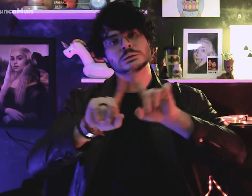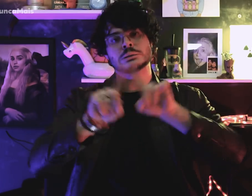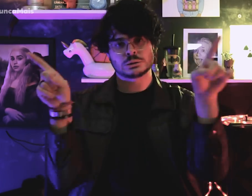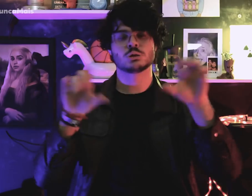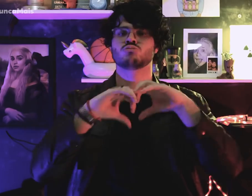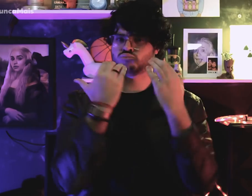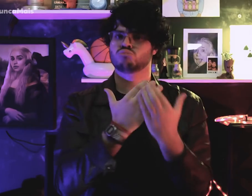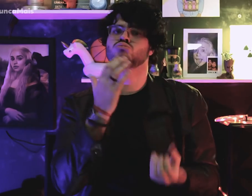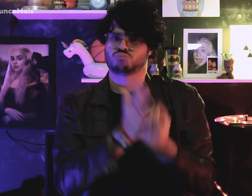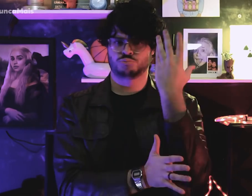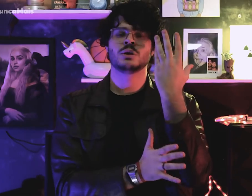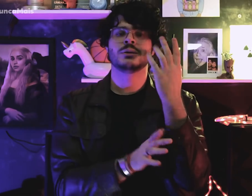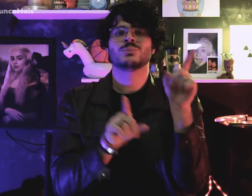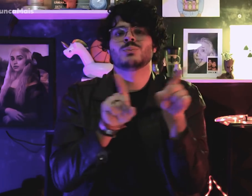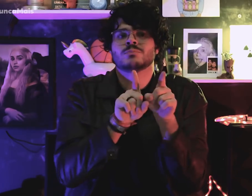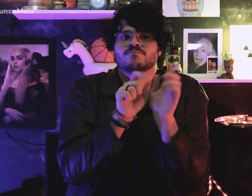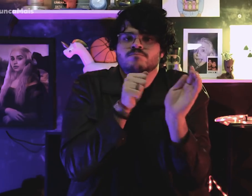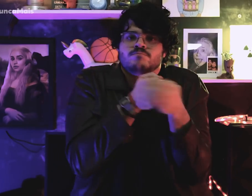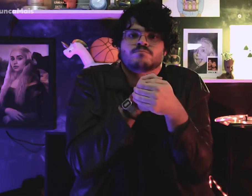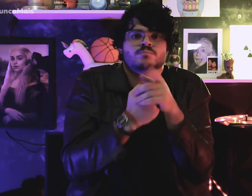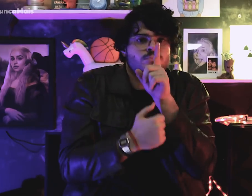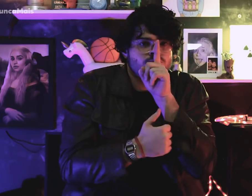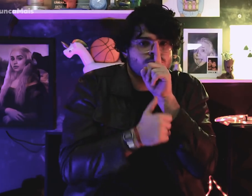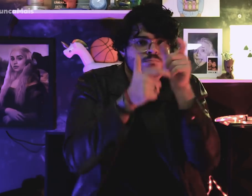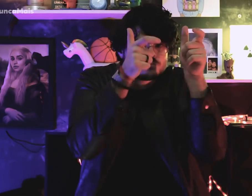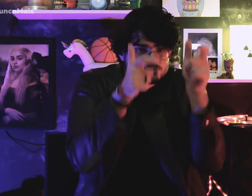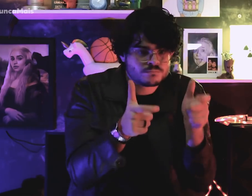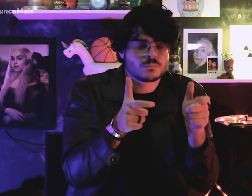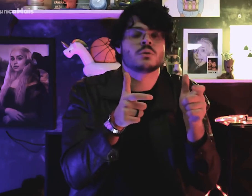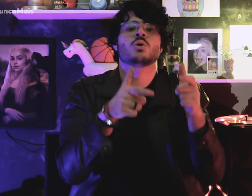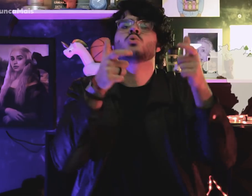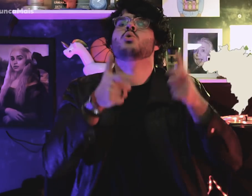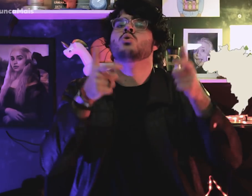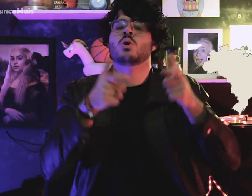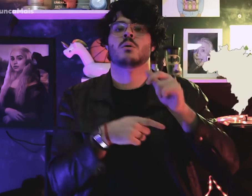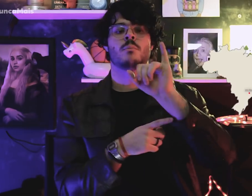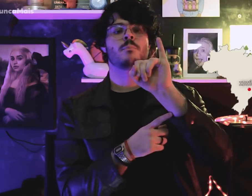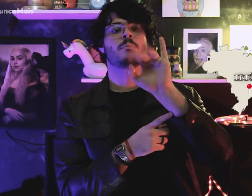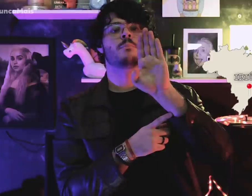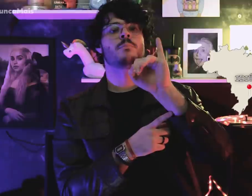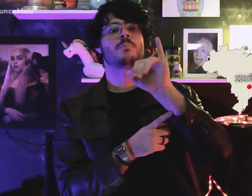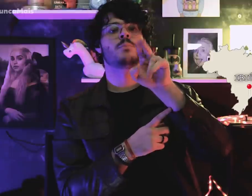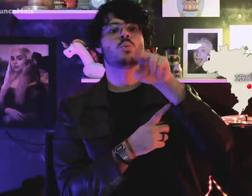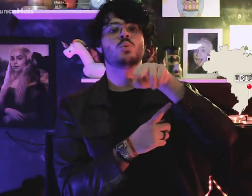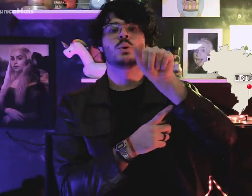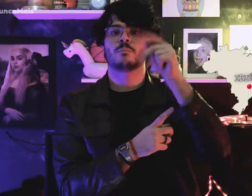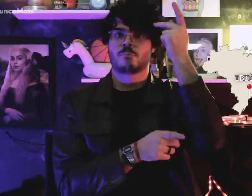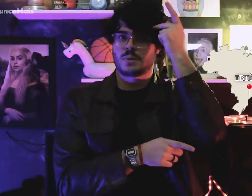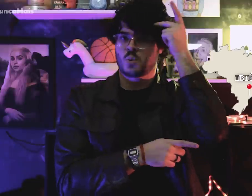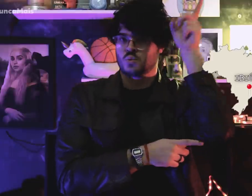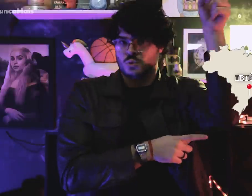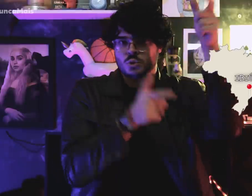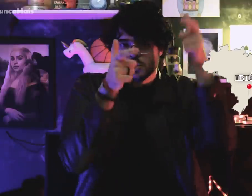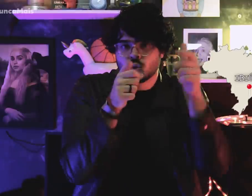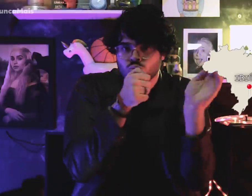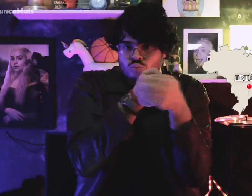but it was done clandestine in Ibiúna- SP,